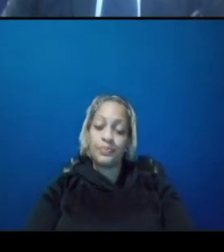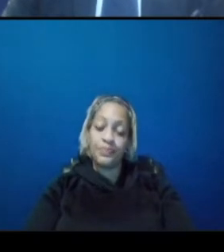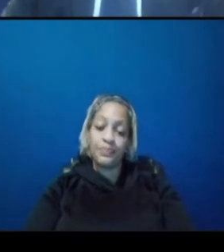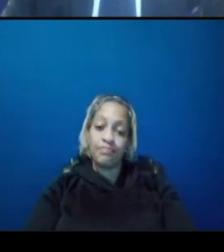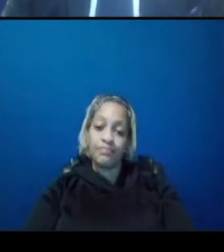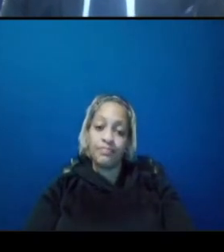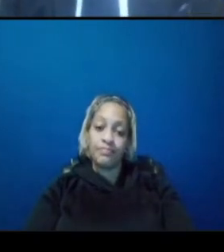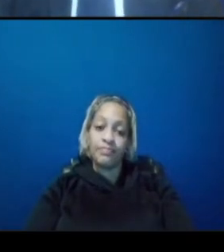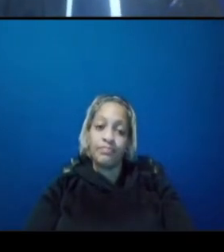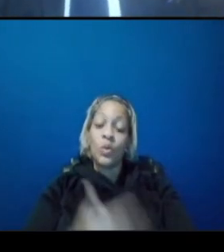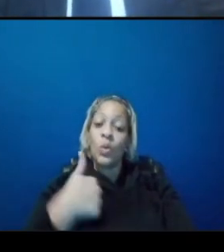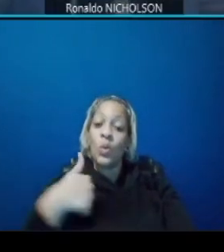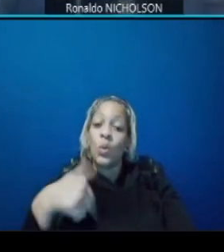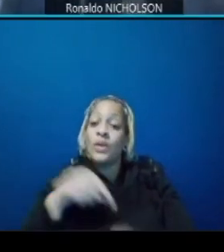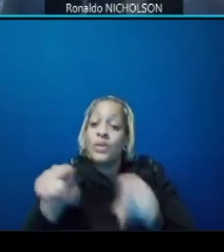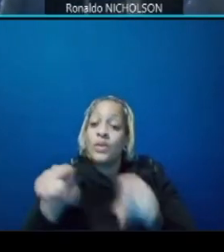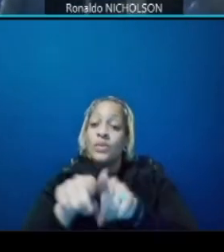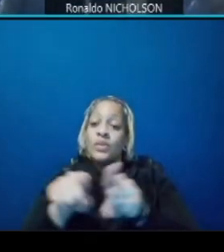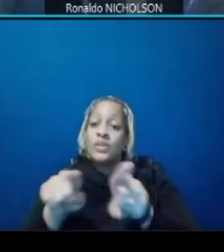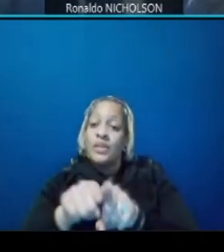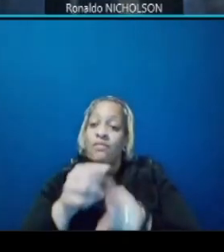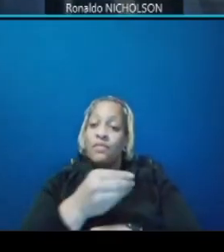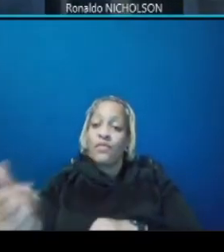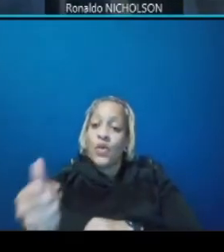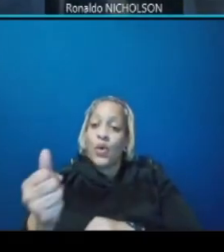we also have several intersection improvements throughout the corridor